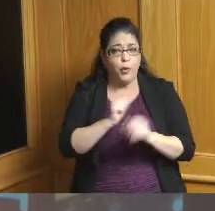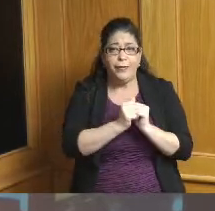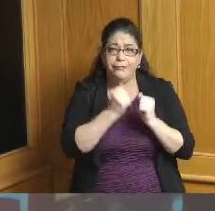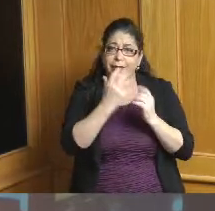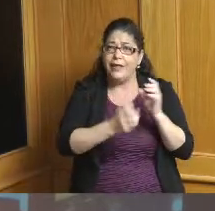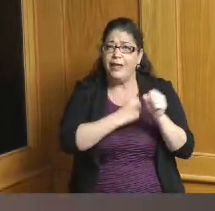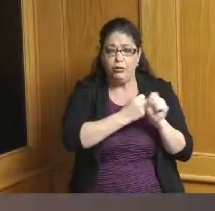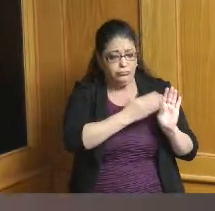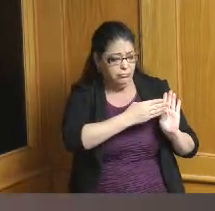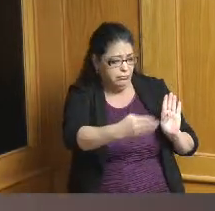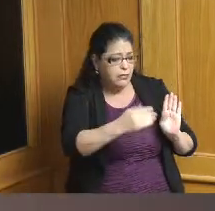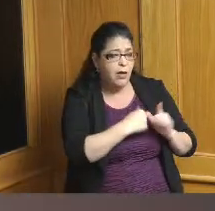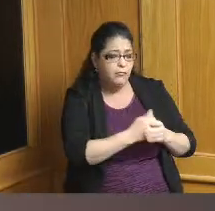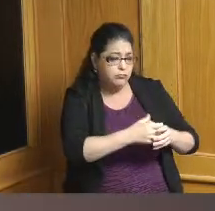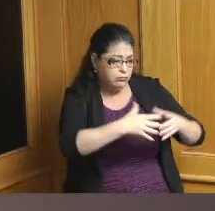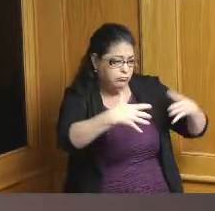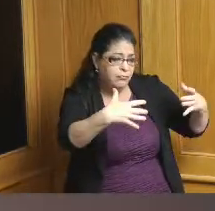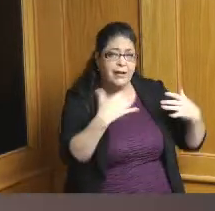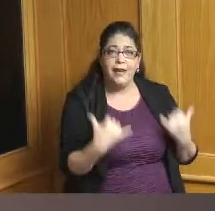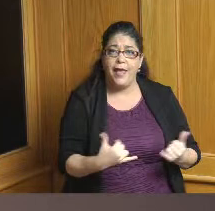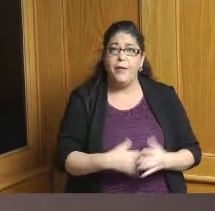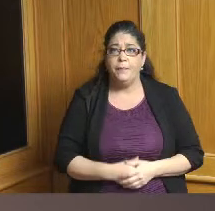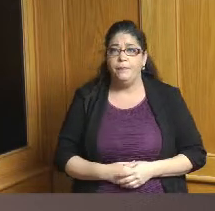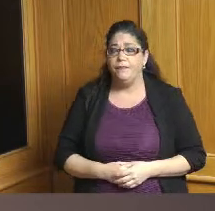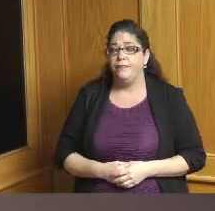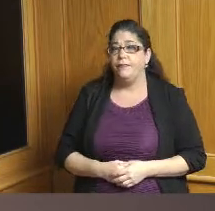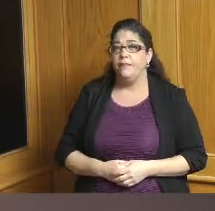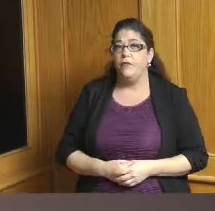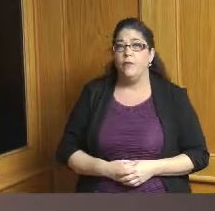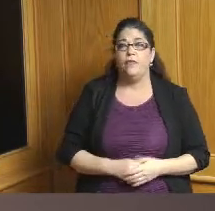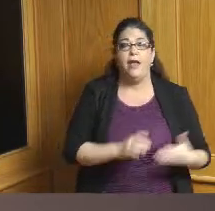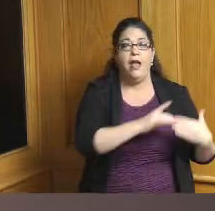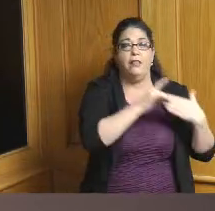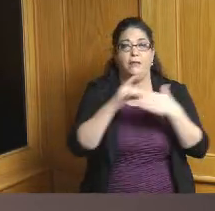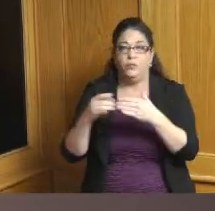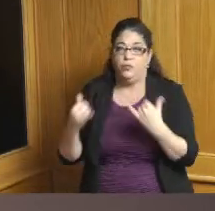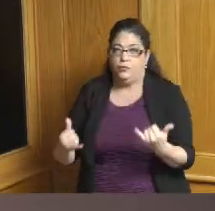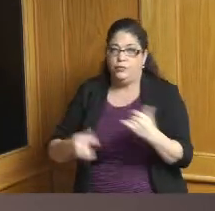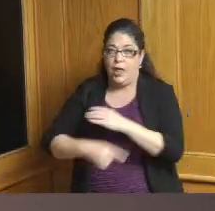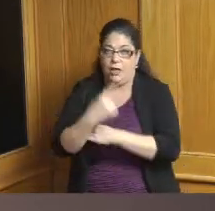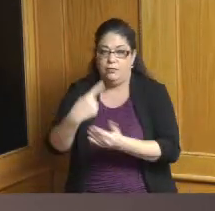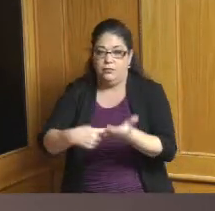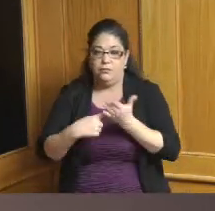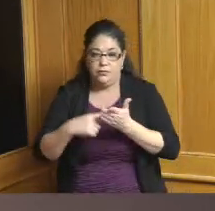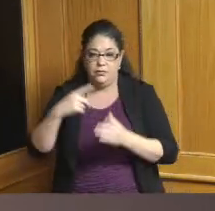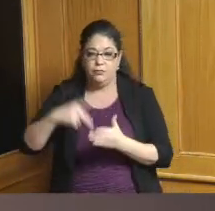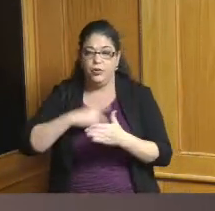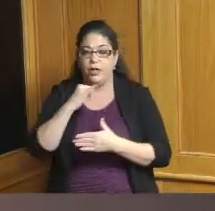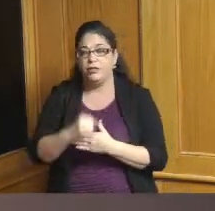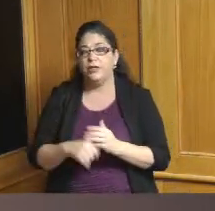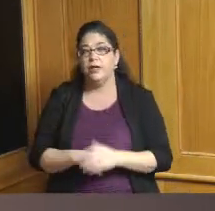of time that brings us to our project today we are working with Meegan Construction Company